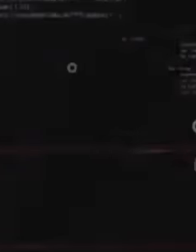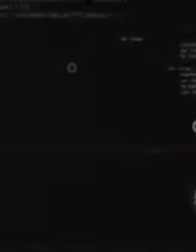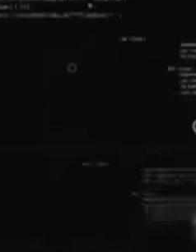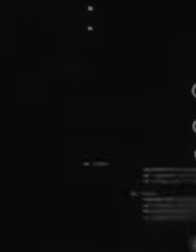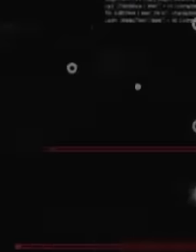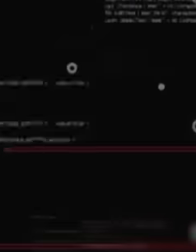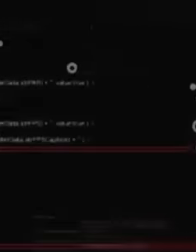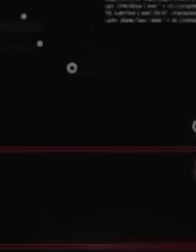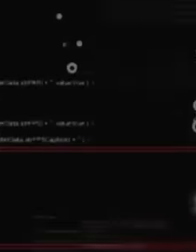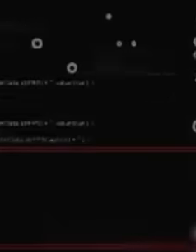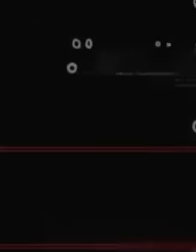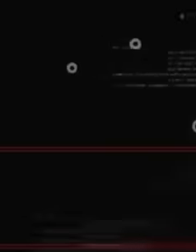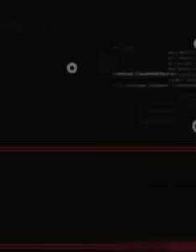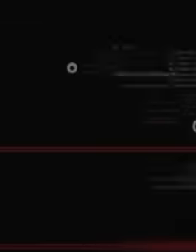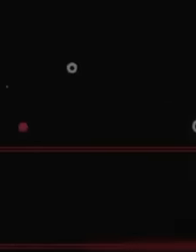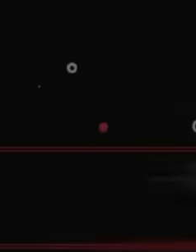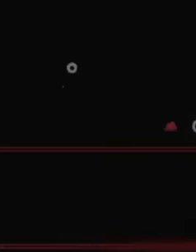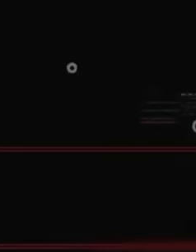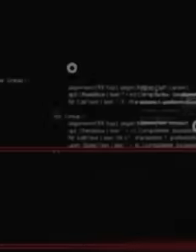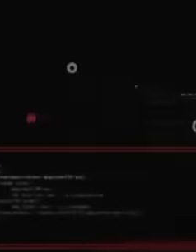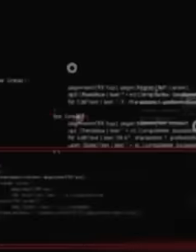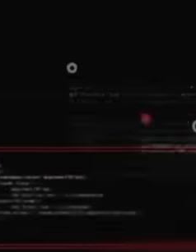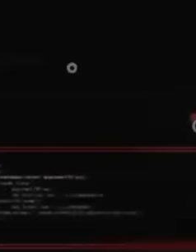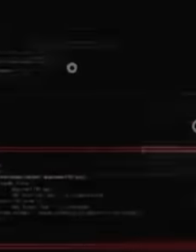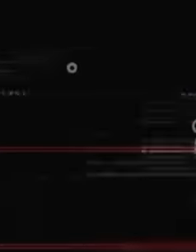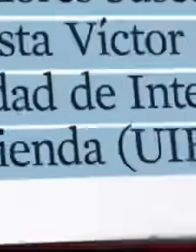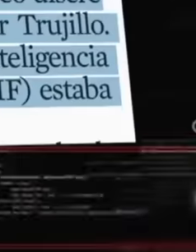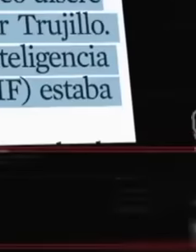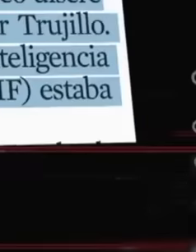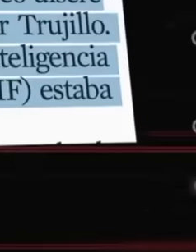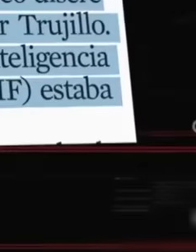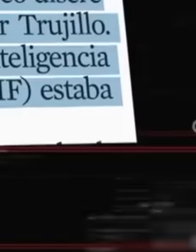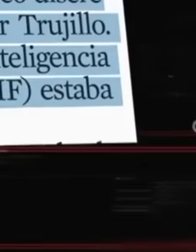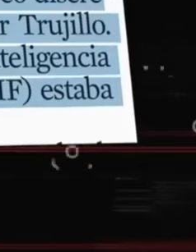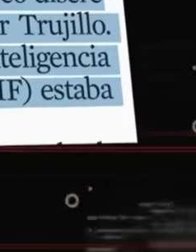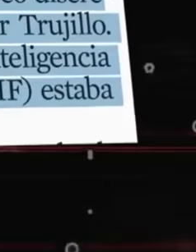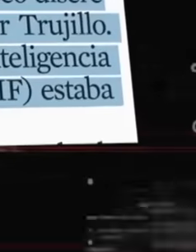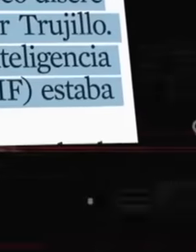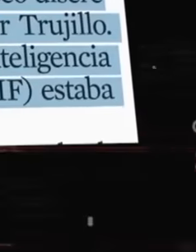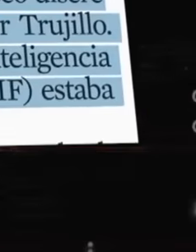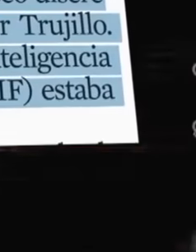June 22, Peniley Ramírez published a column in reform that claimed that a source from